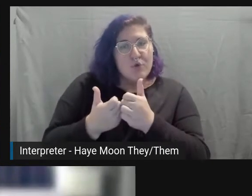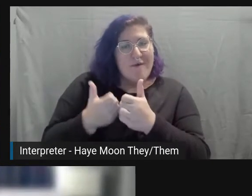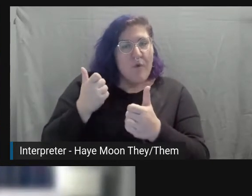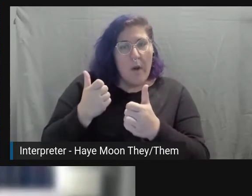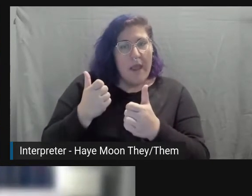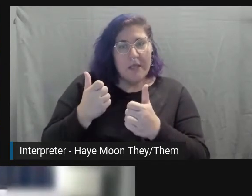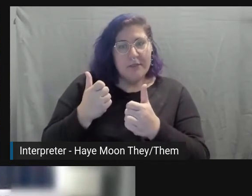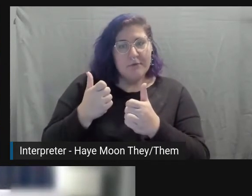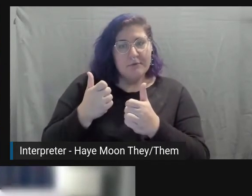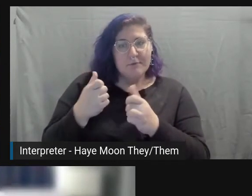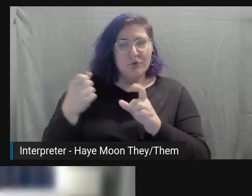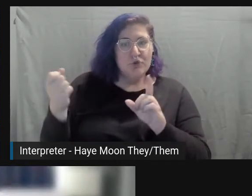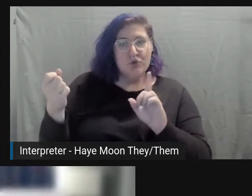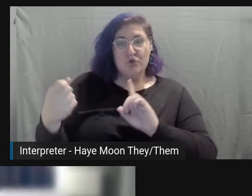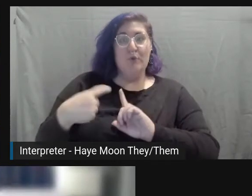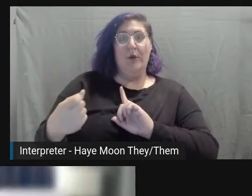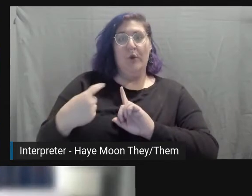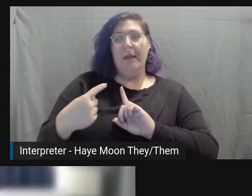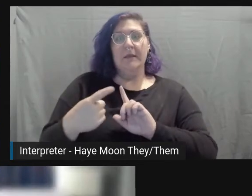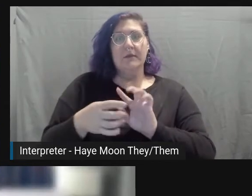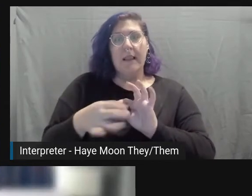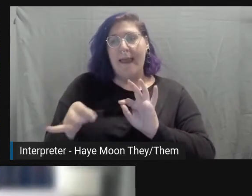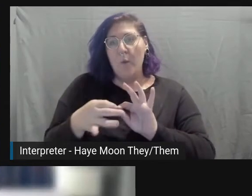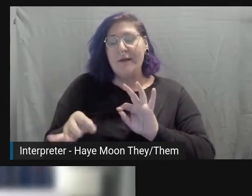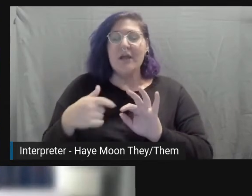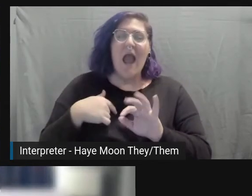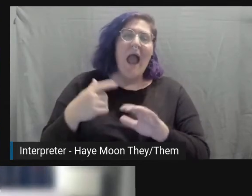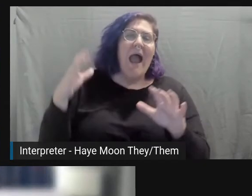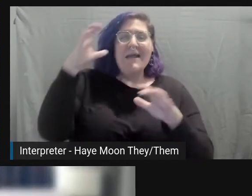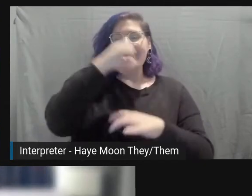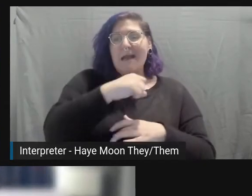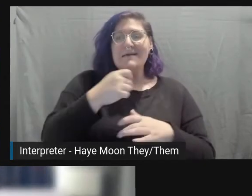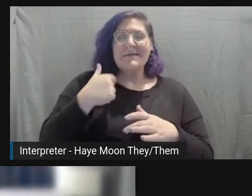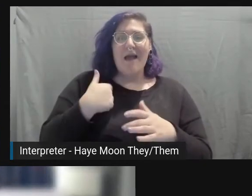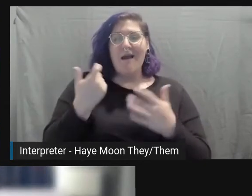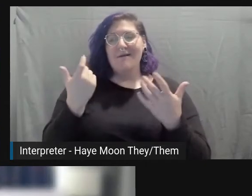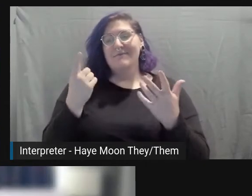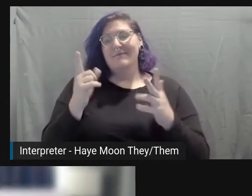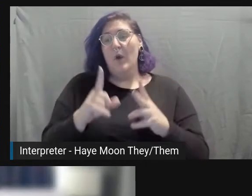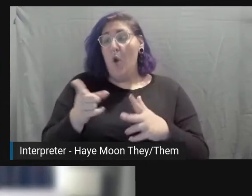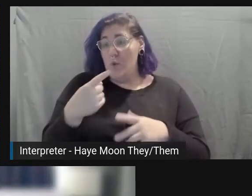I guess, I'll start to-- Okay, I see it.